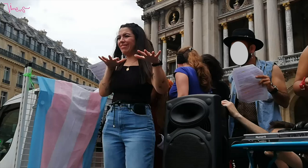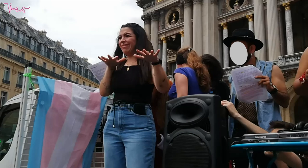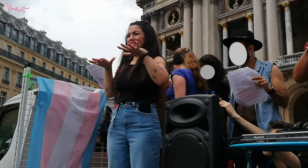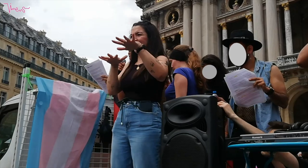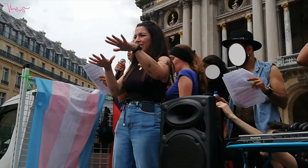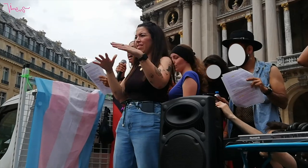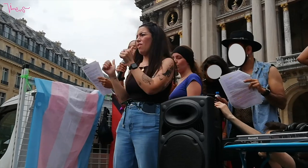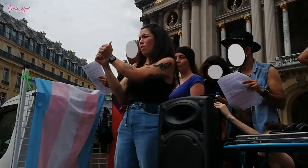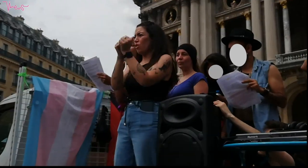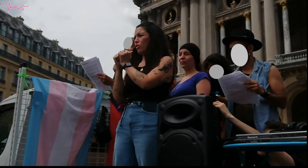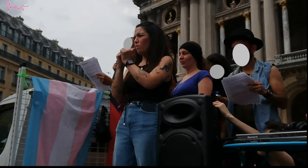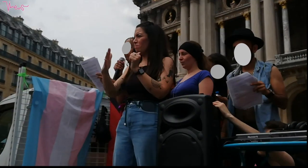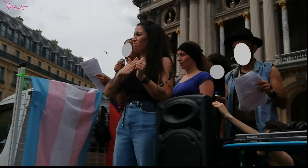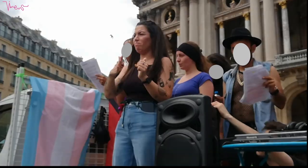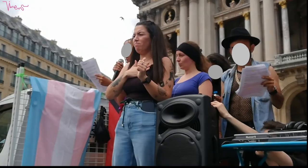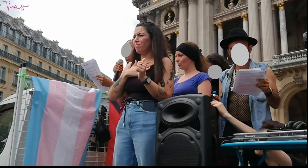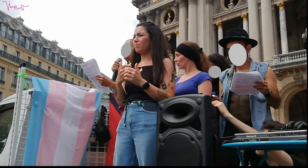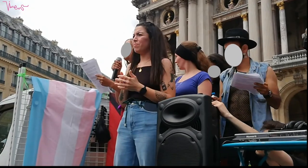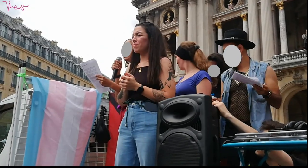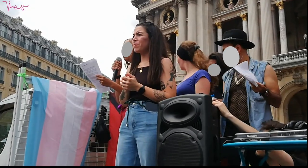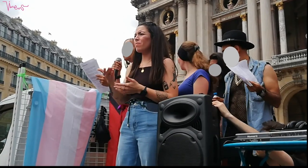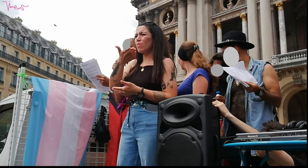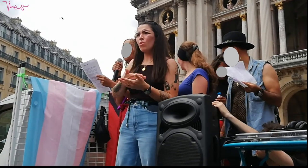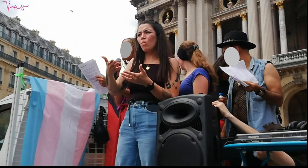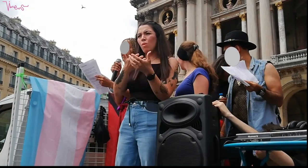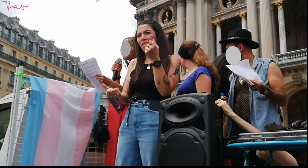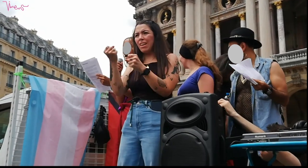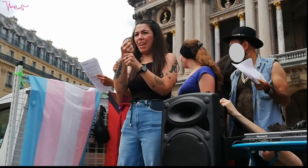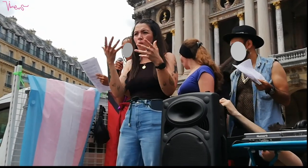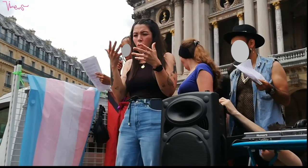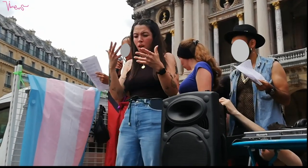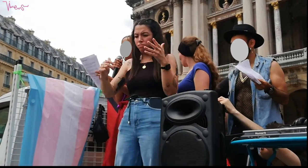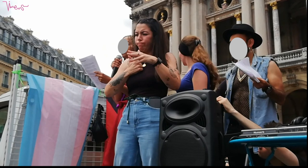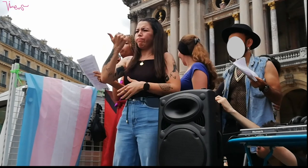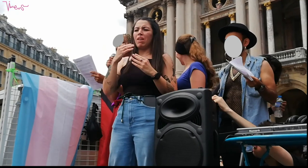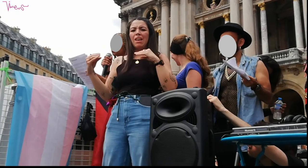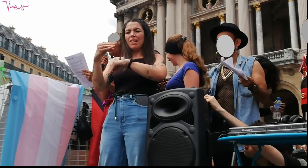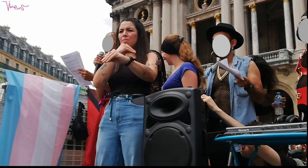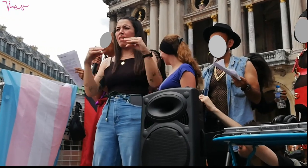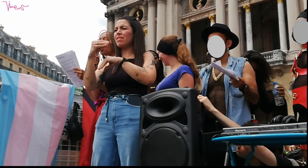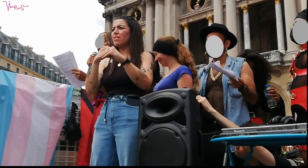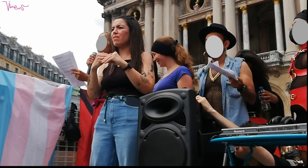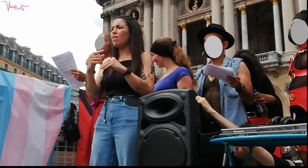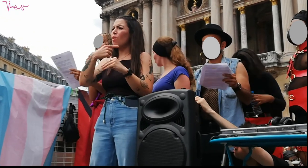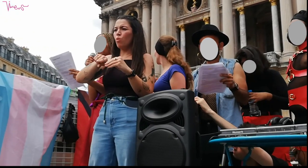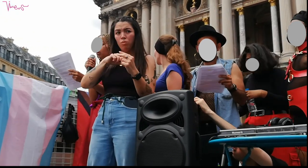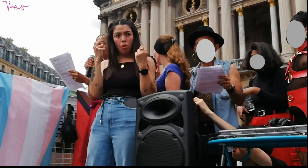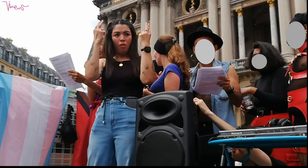We will walk with ours. We will create our spaces. We will carry our demands.